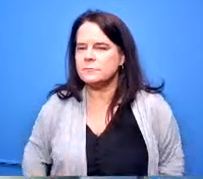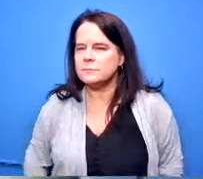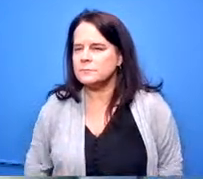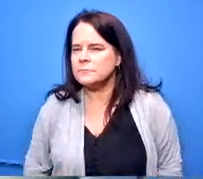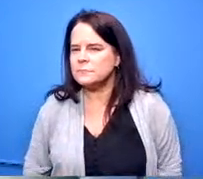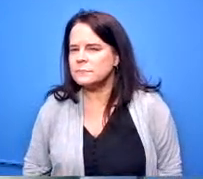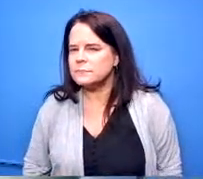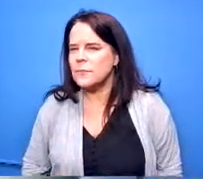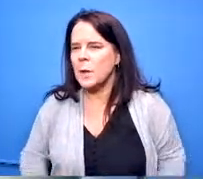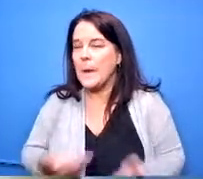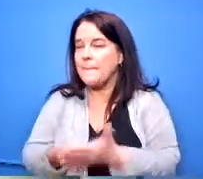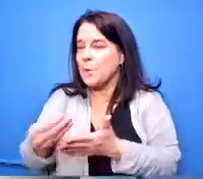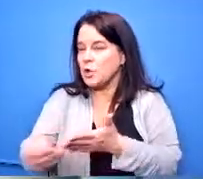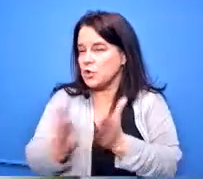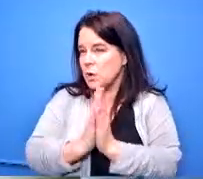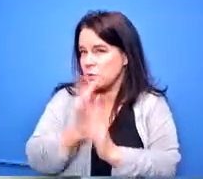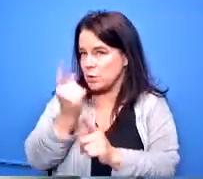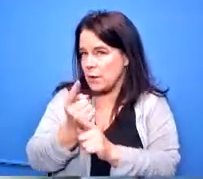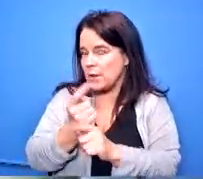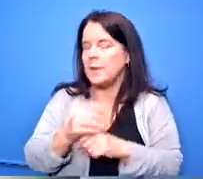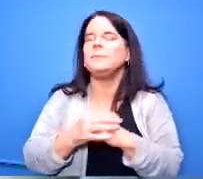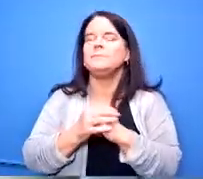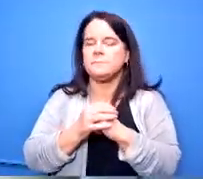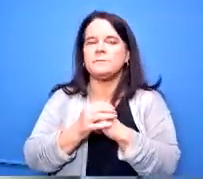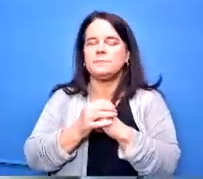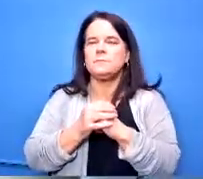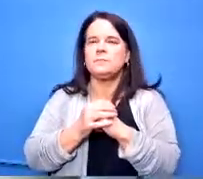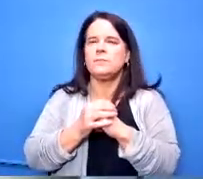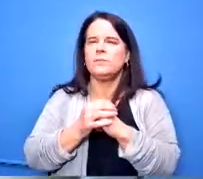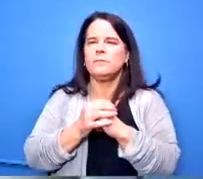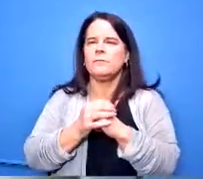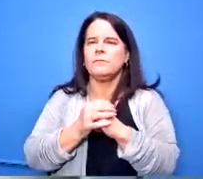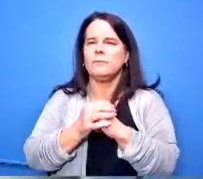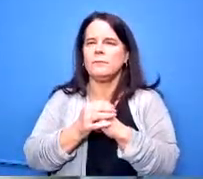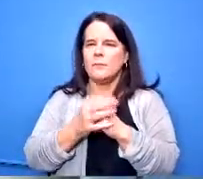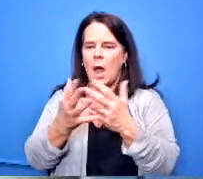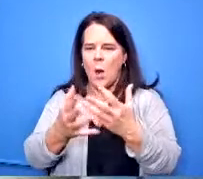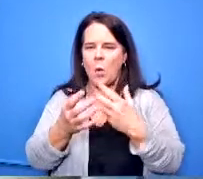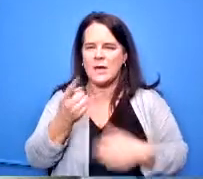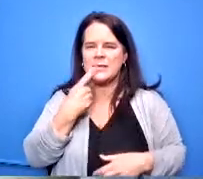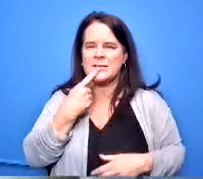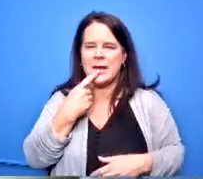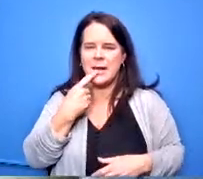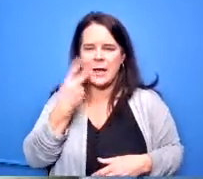right yes ma'am i do want to shout out that i see that we did business with a date and